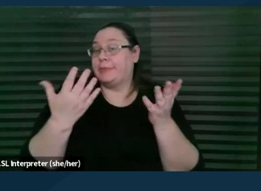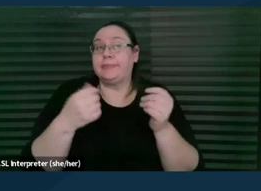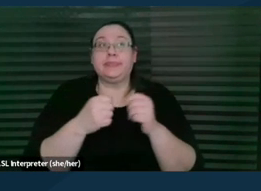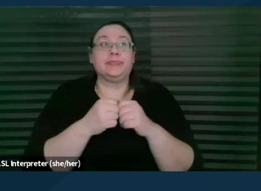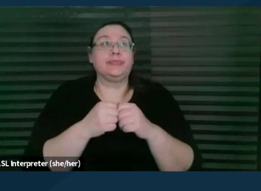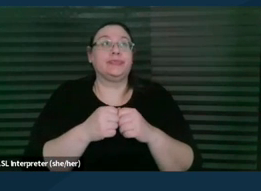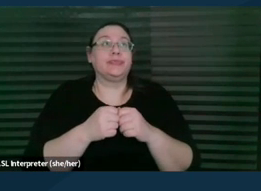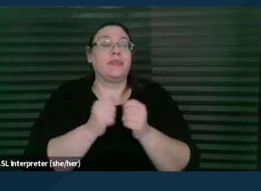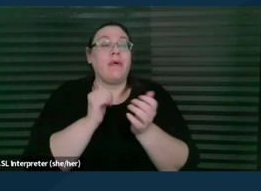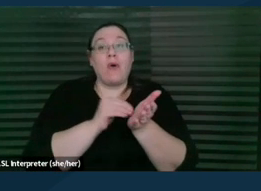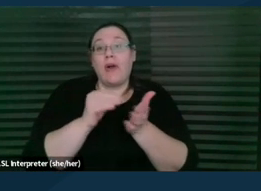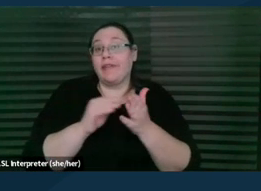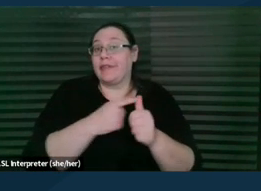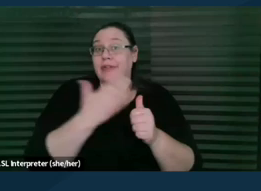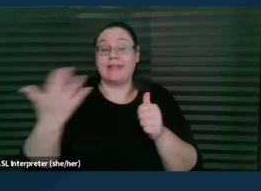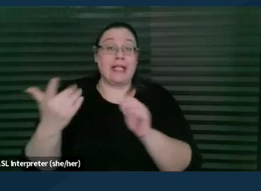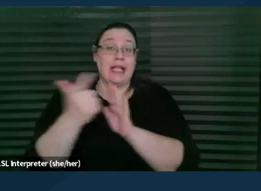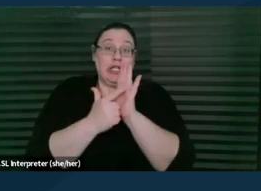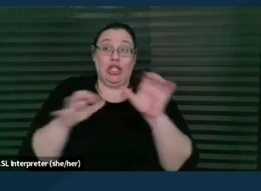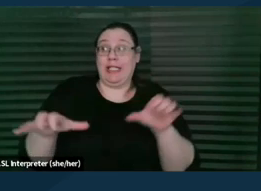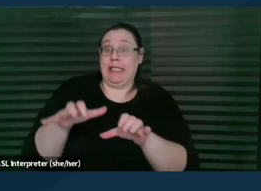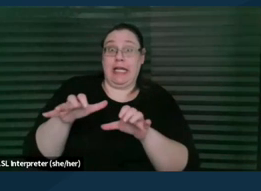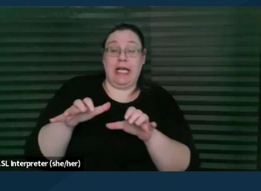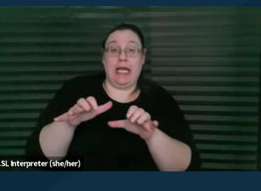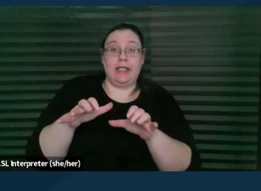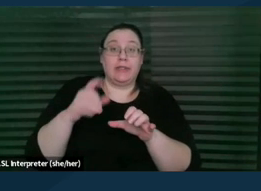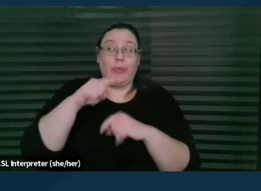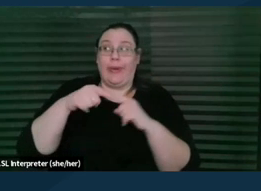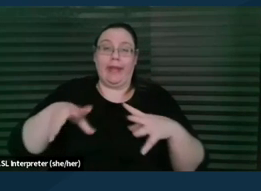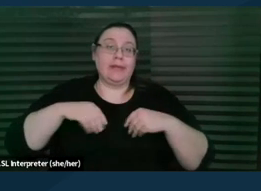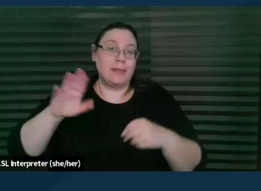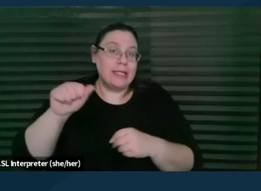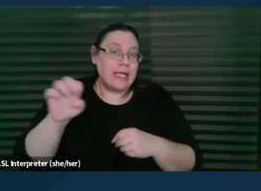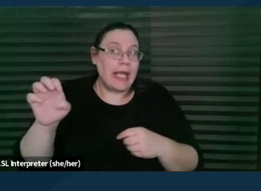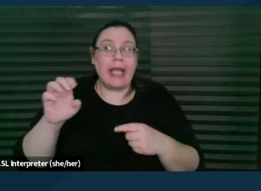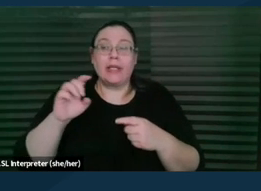often the first thing an attorney may do when they take a case or when they're considering whether to take